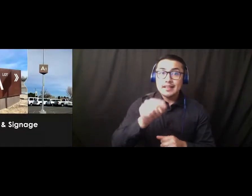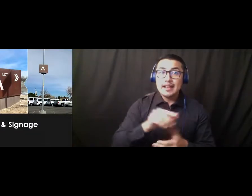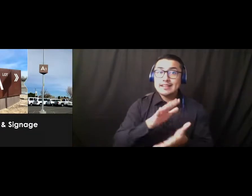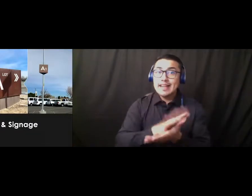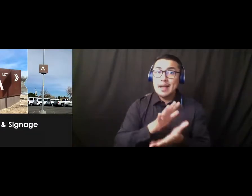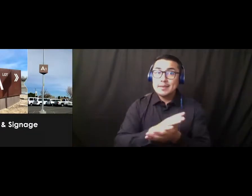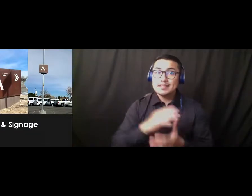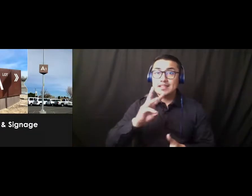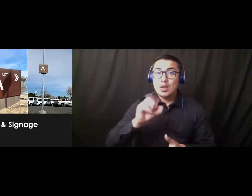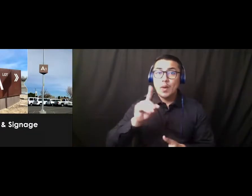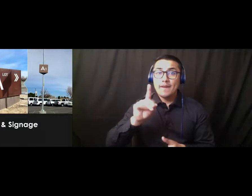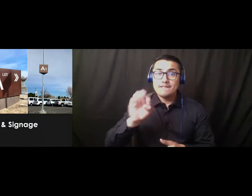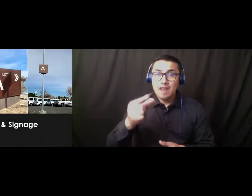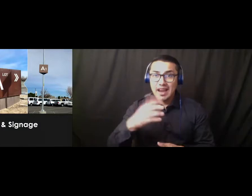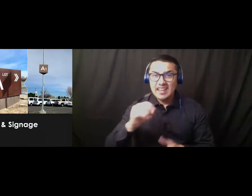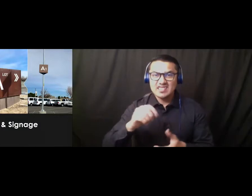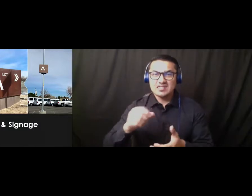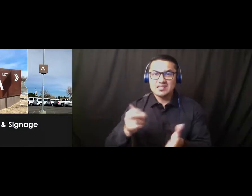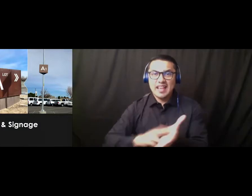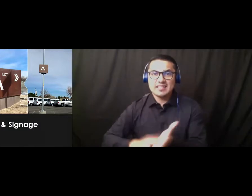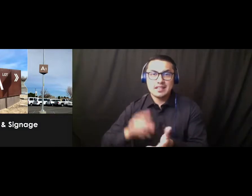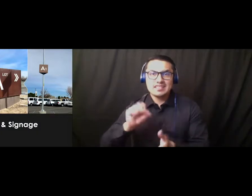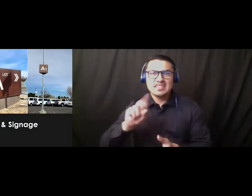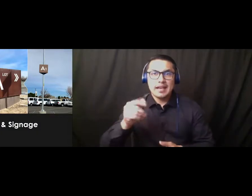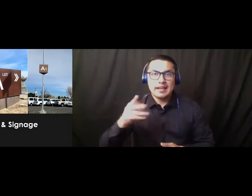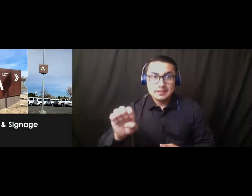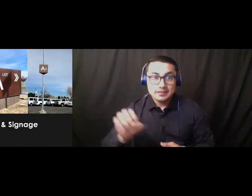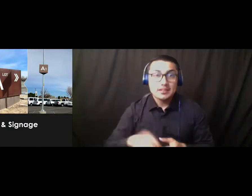modernize, and provide consistency and direction with new signage throughout campus.